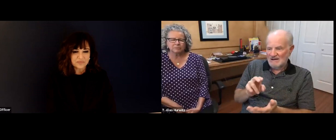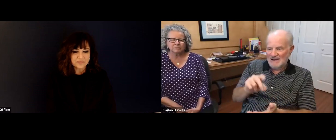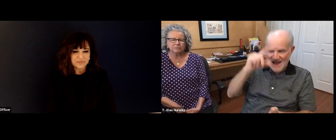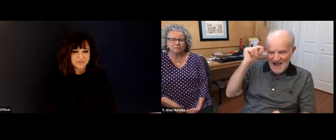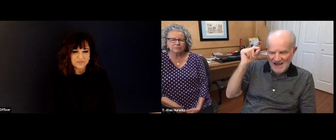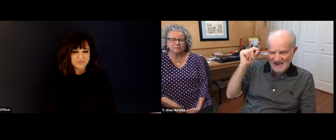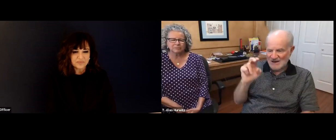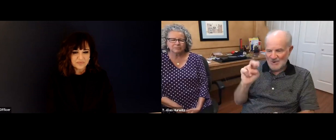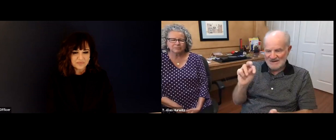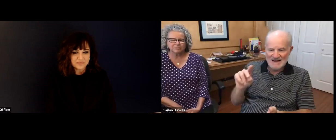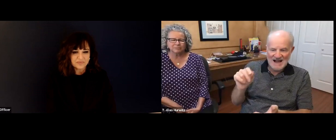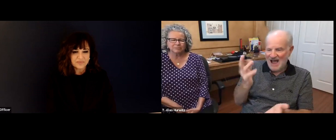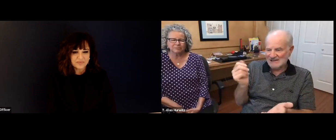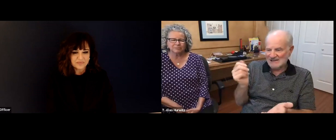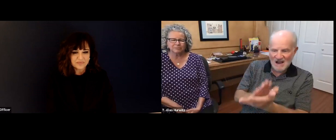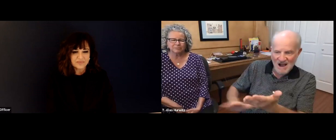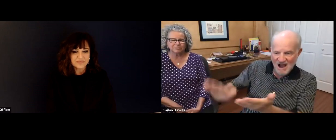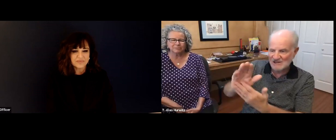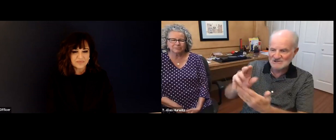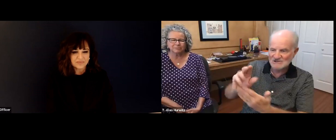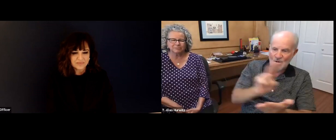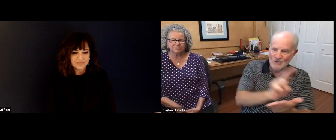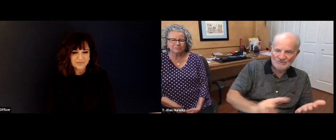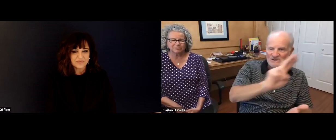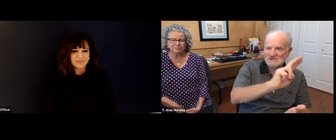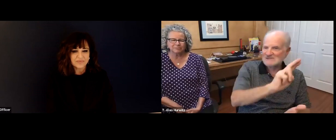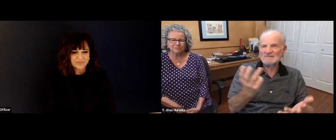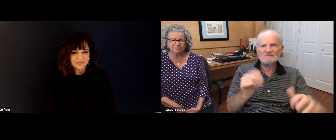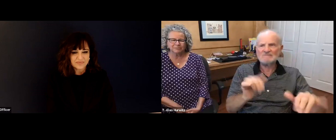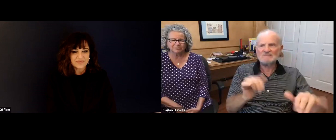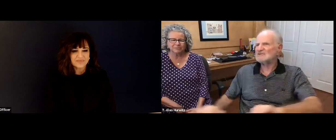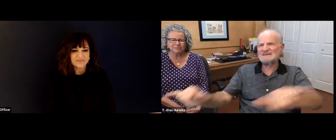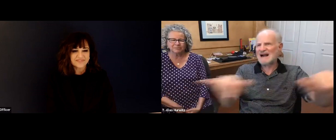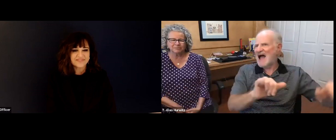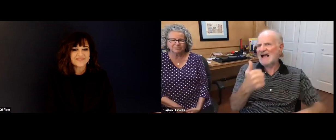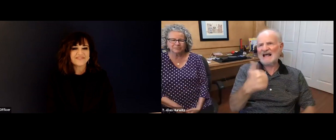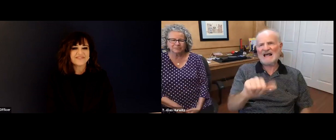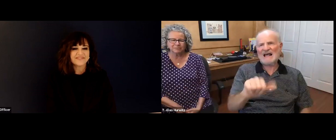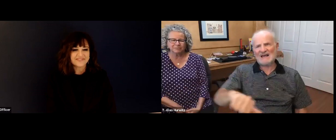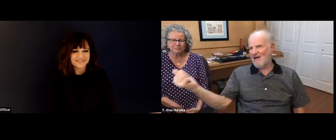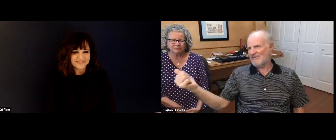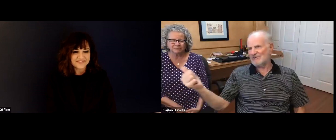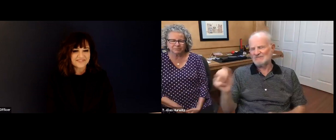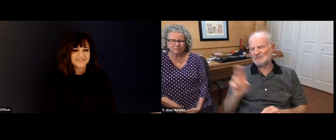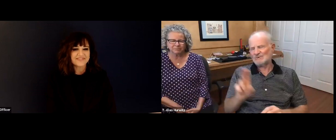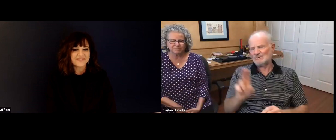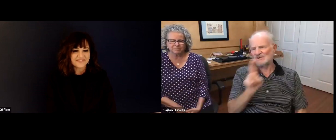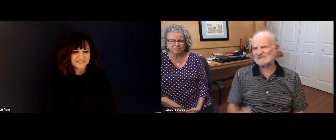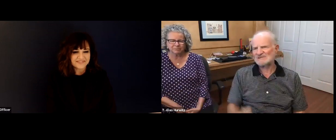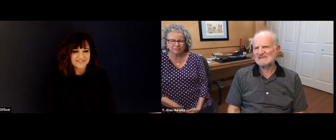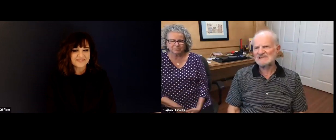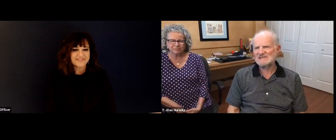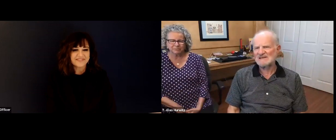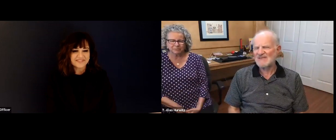prevailing culture. So that's what makes Gallaudet unique. But in terms of how you manage the day to day operations of